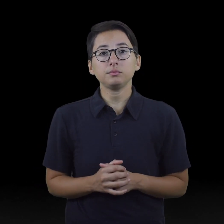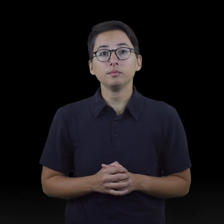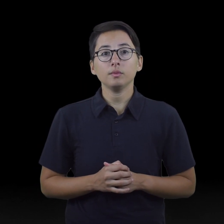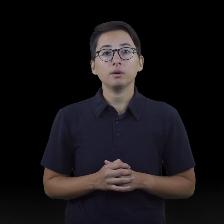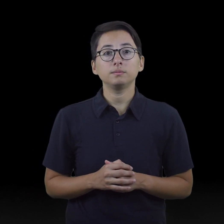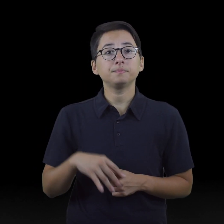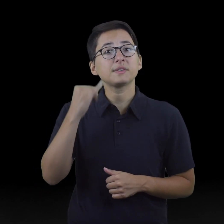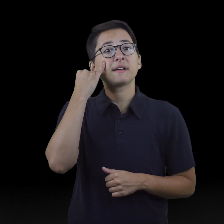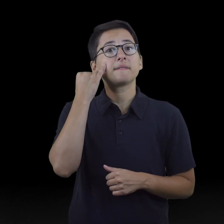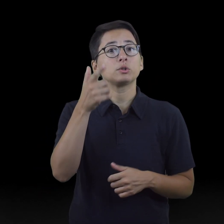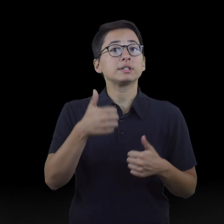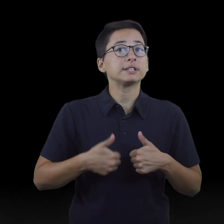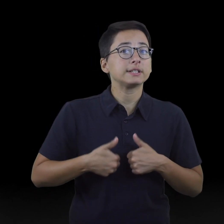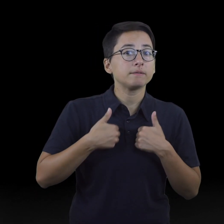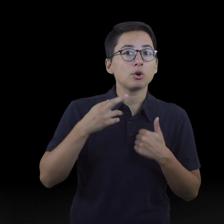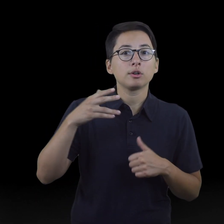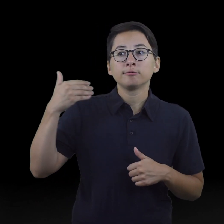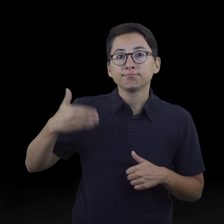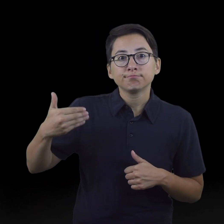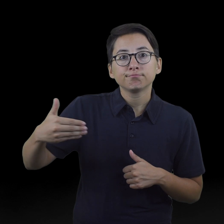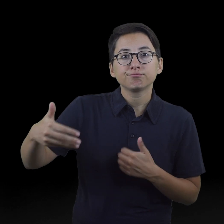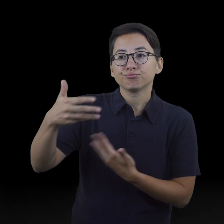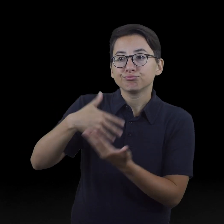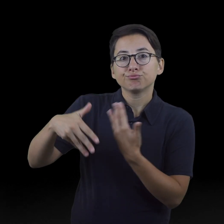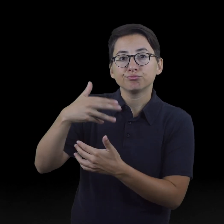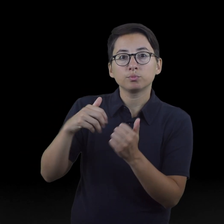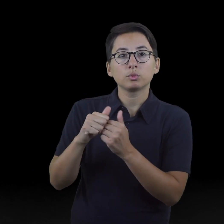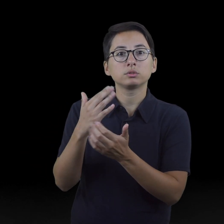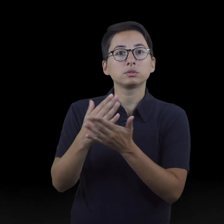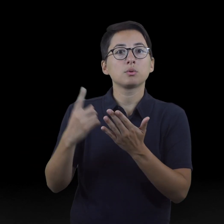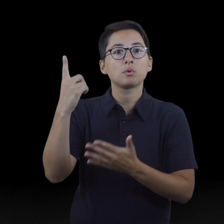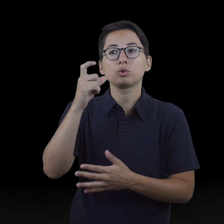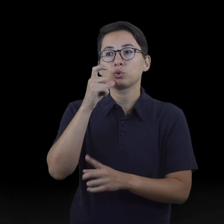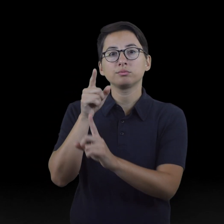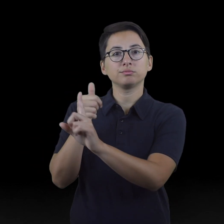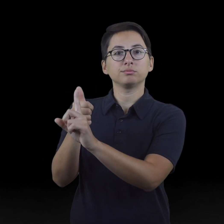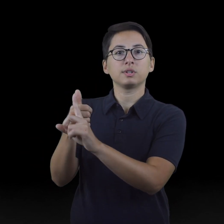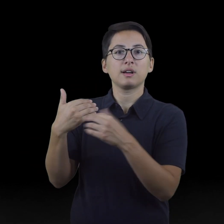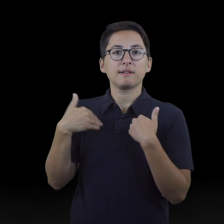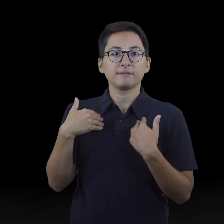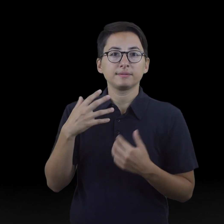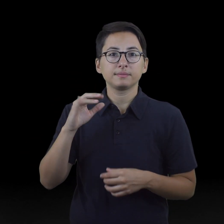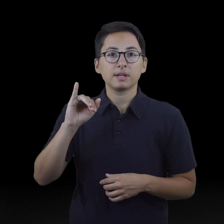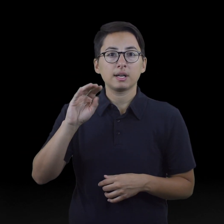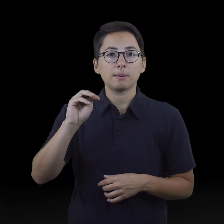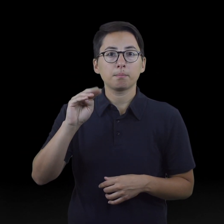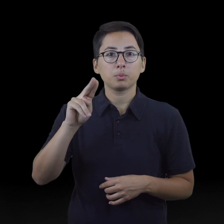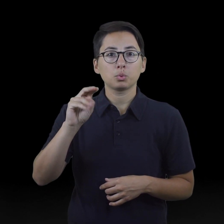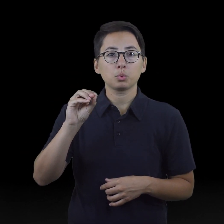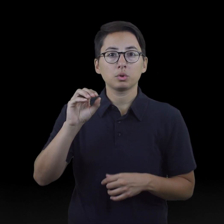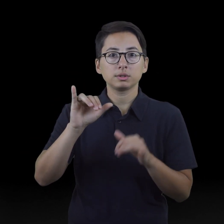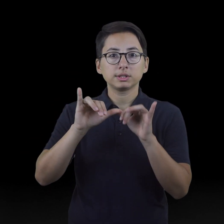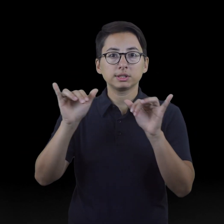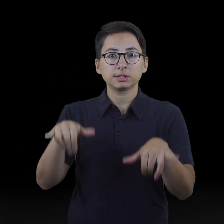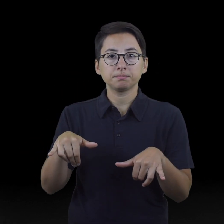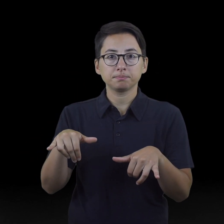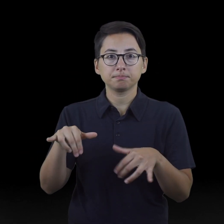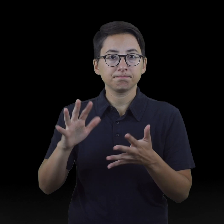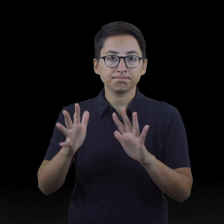● If you live or frequently interact with someone who is immunocompromised,